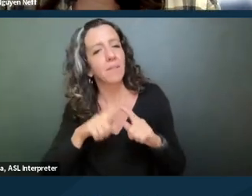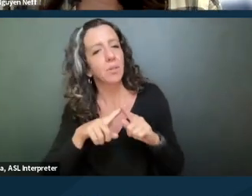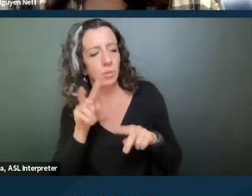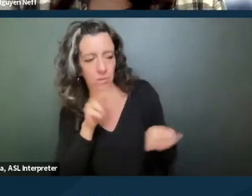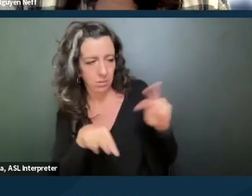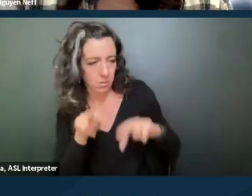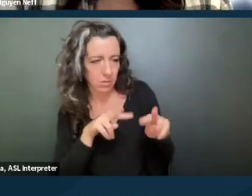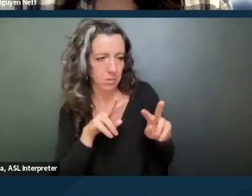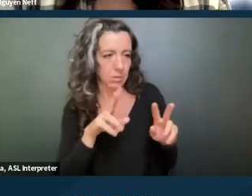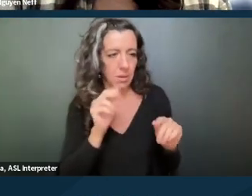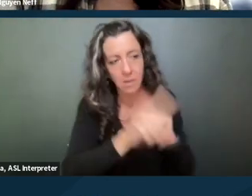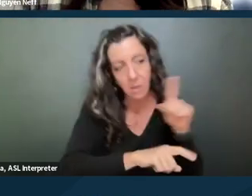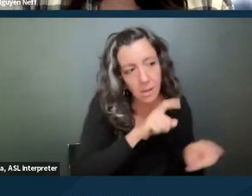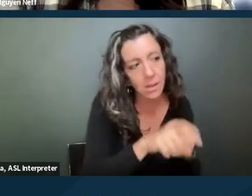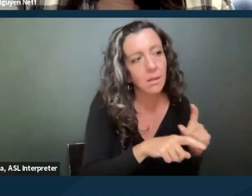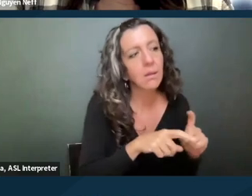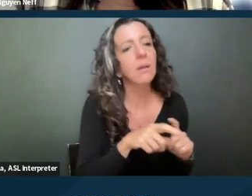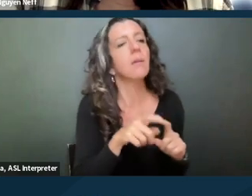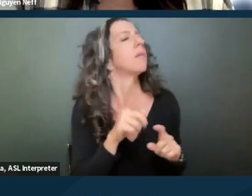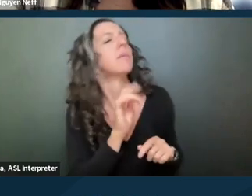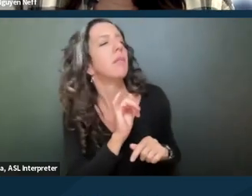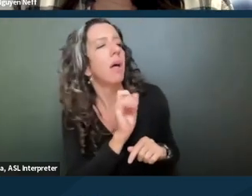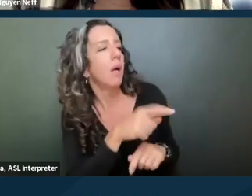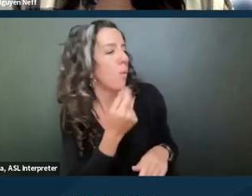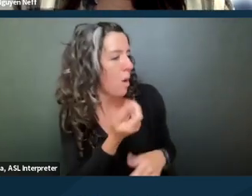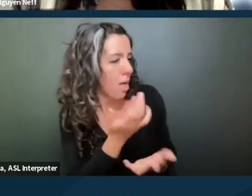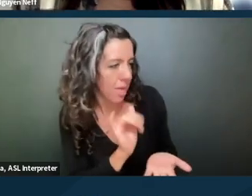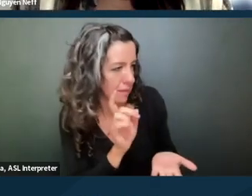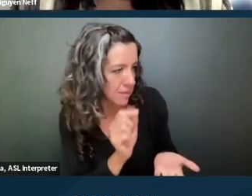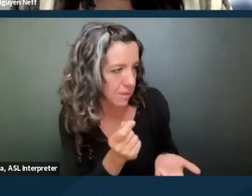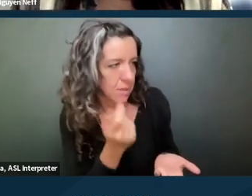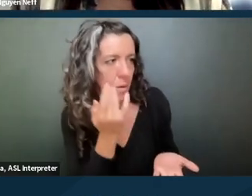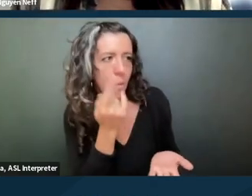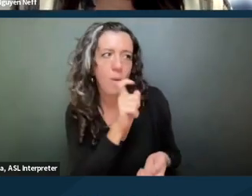well, you know, what's the disability? Why is more than 14 days appropriate?